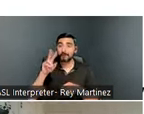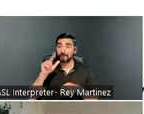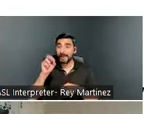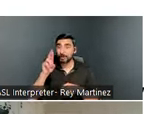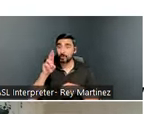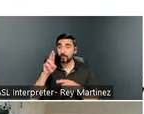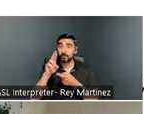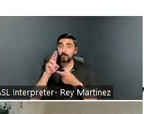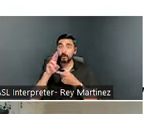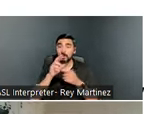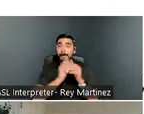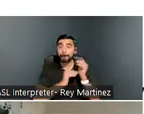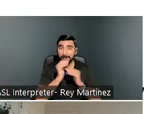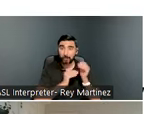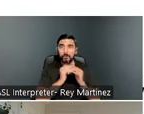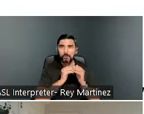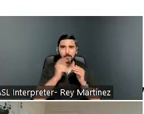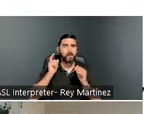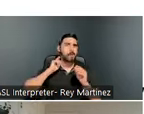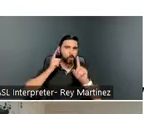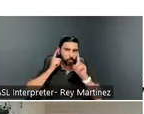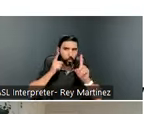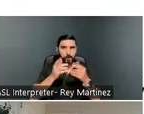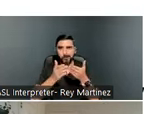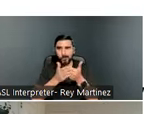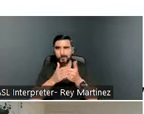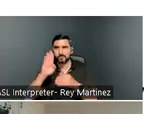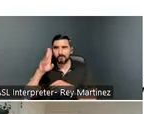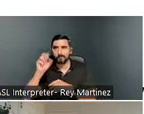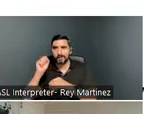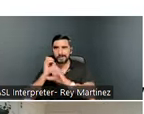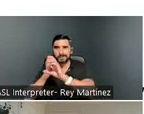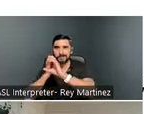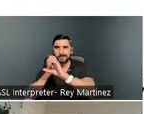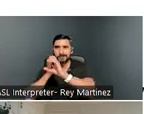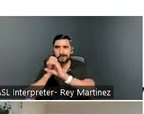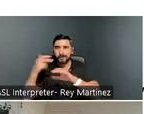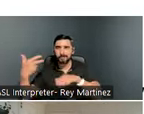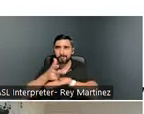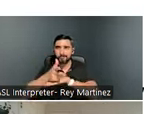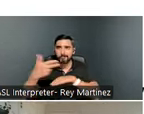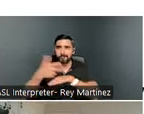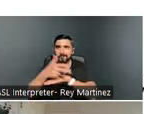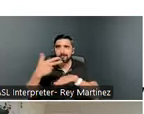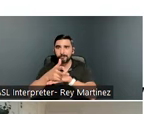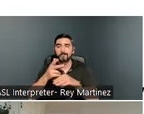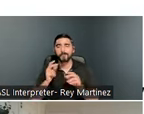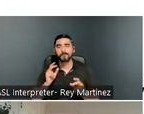close to bus stations. Our Resource Navigators can help people understand the bus schedule,